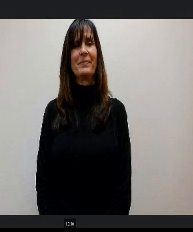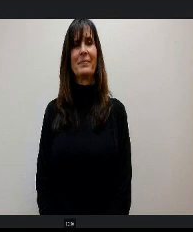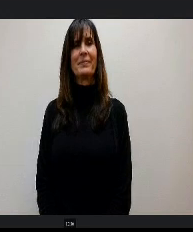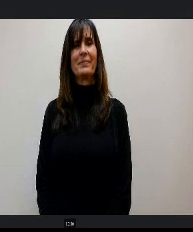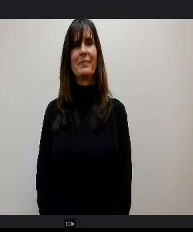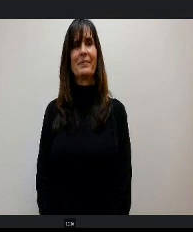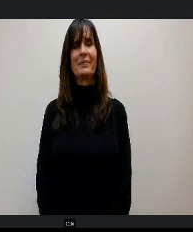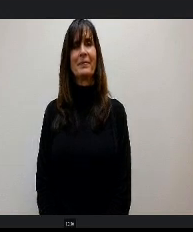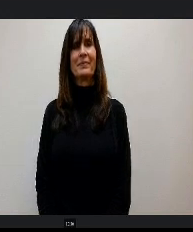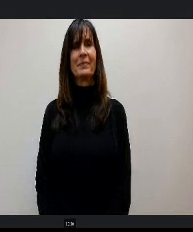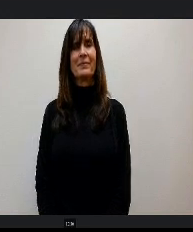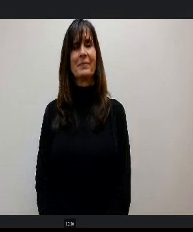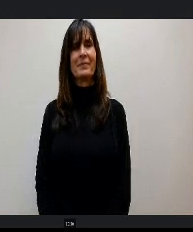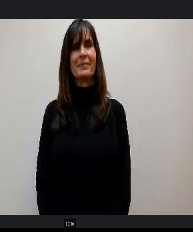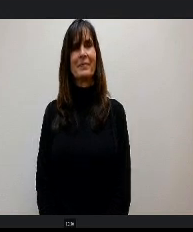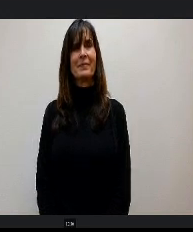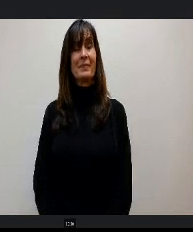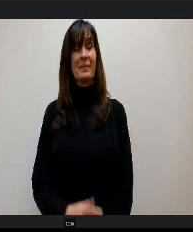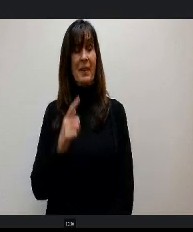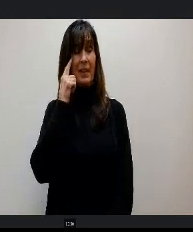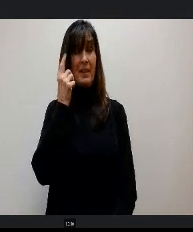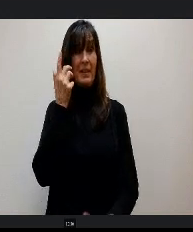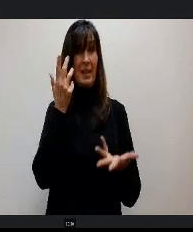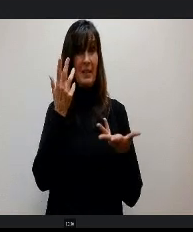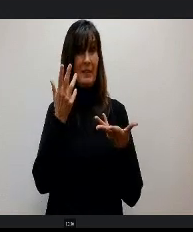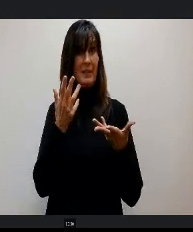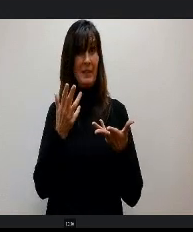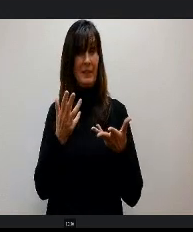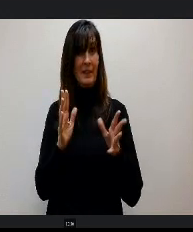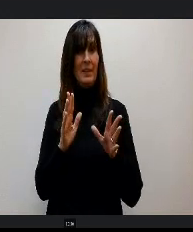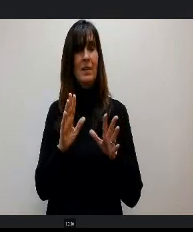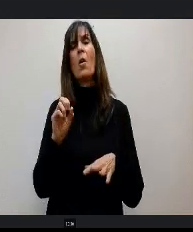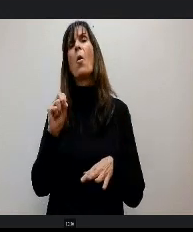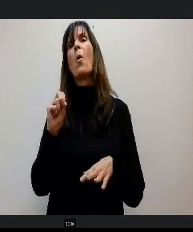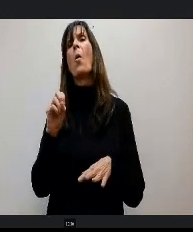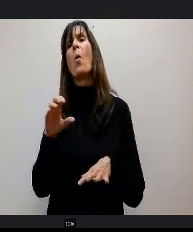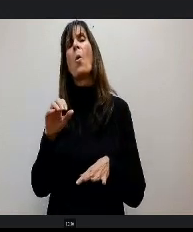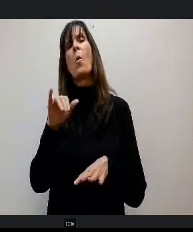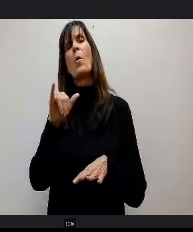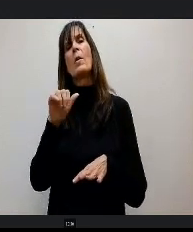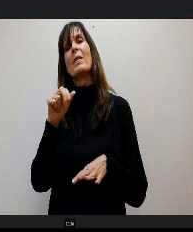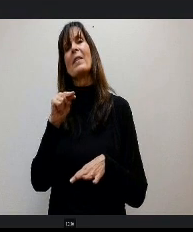I think that's it for this item. Oh, Mrs. Yanez, are we at the point where I can ask about another bill?